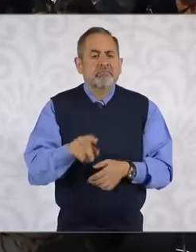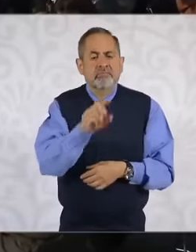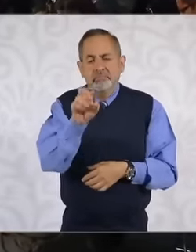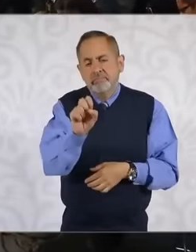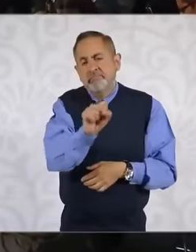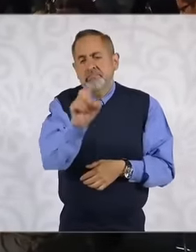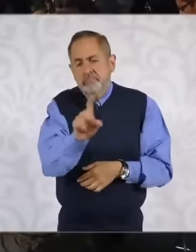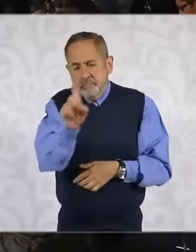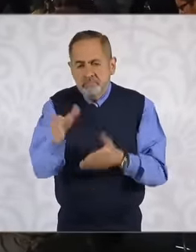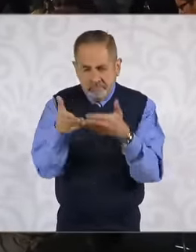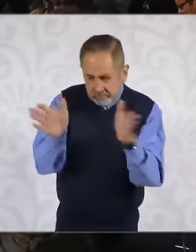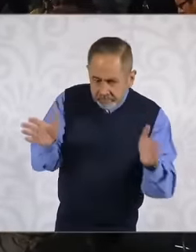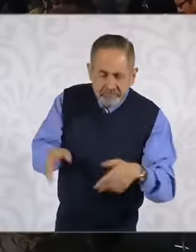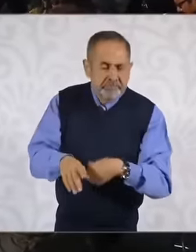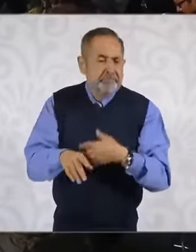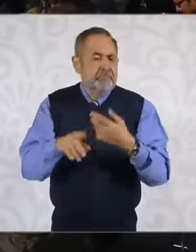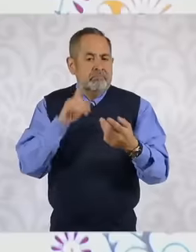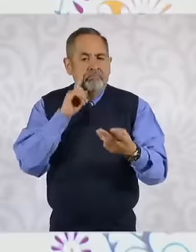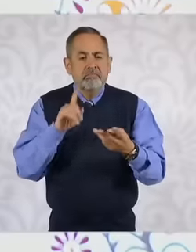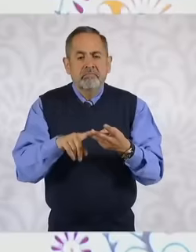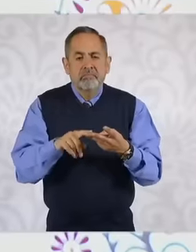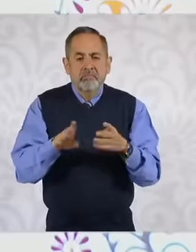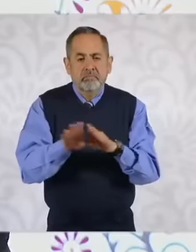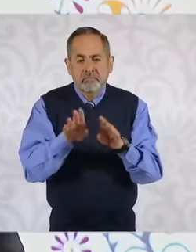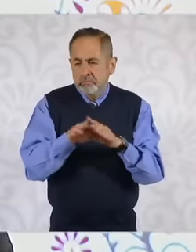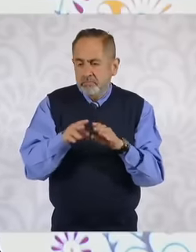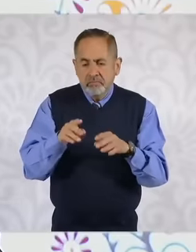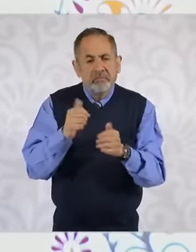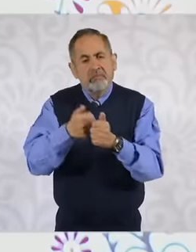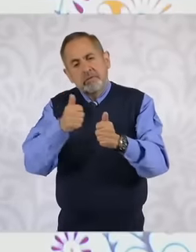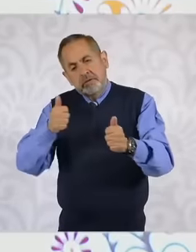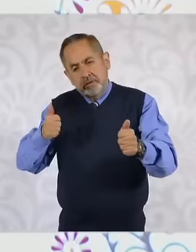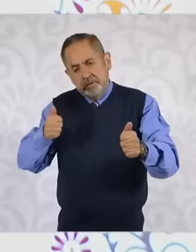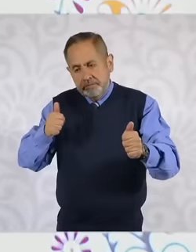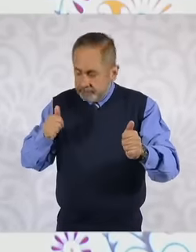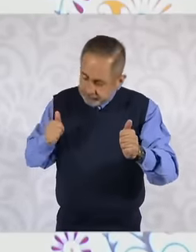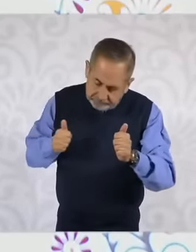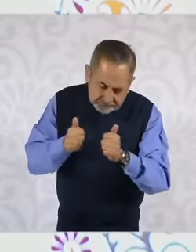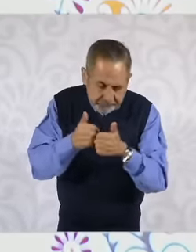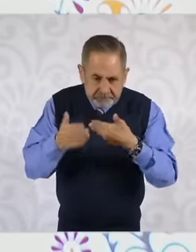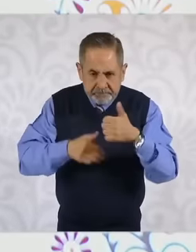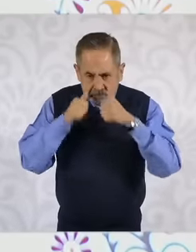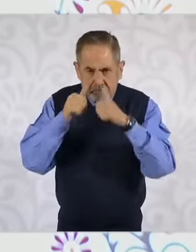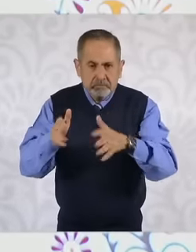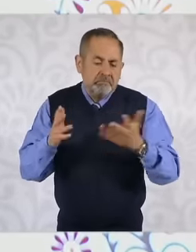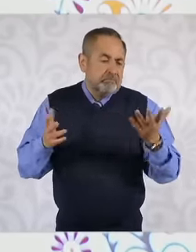that the backlog can be addressed because in addition to all this, Well, we The pandemic lasted 2